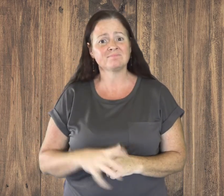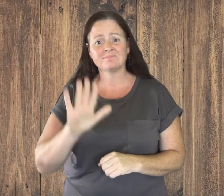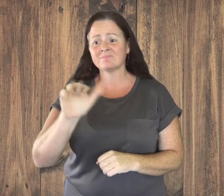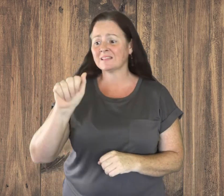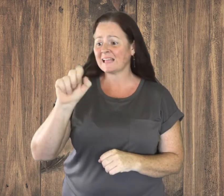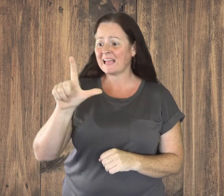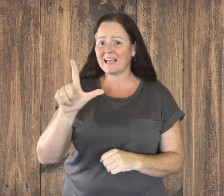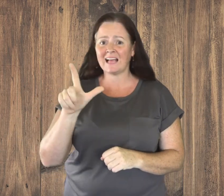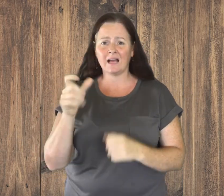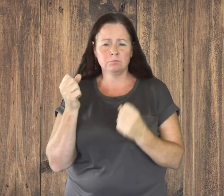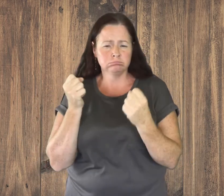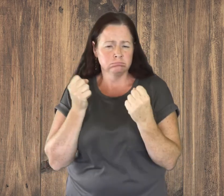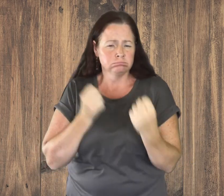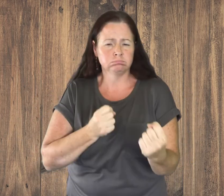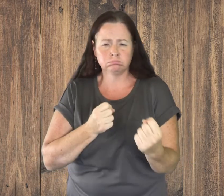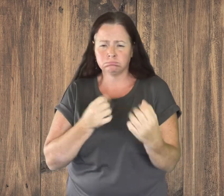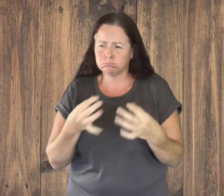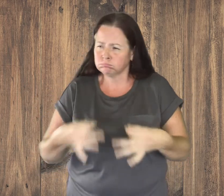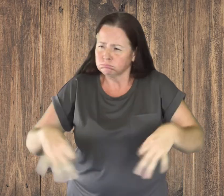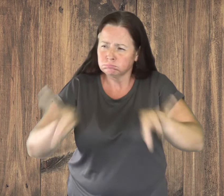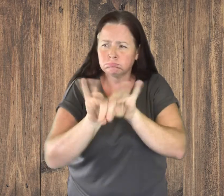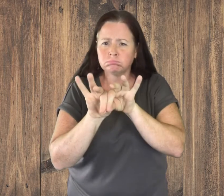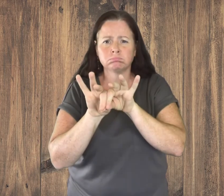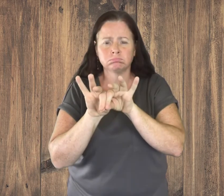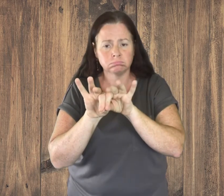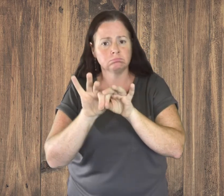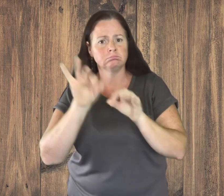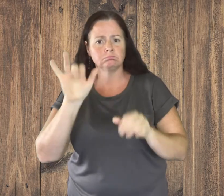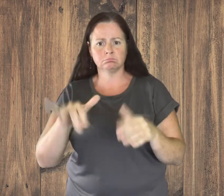ASL has important parts and they are...